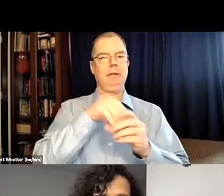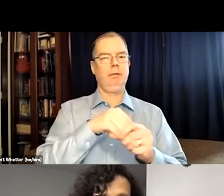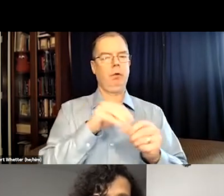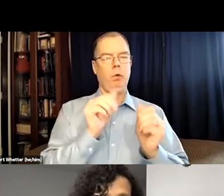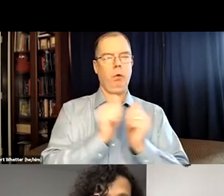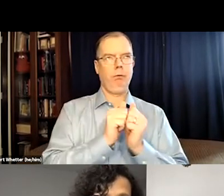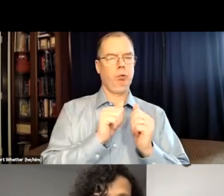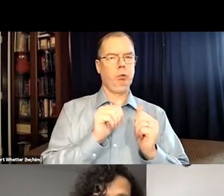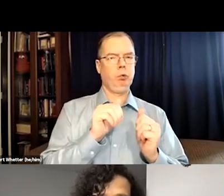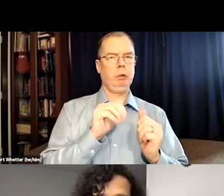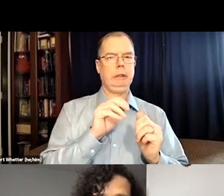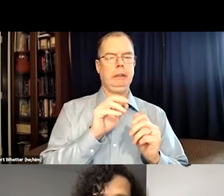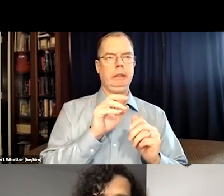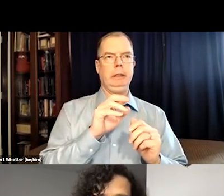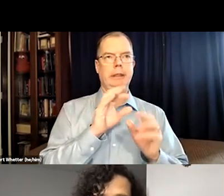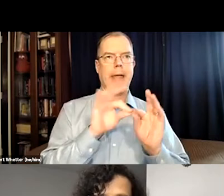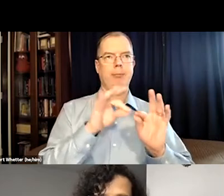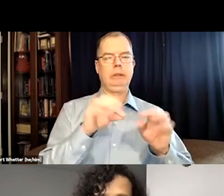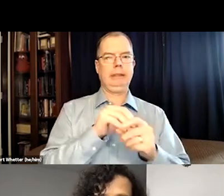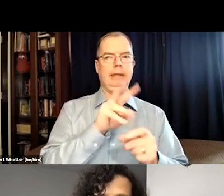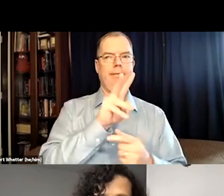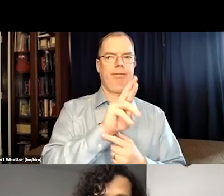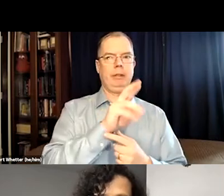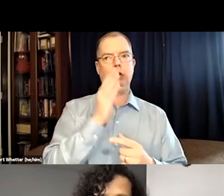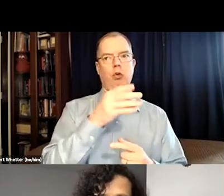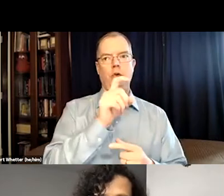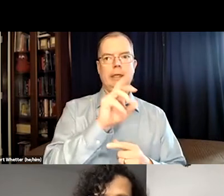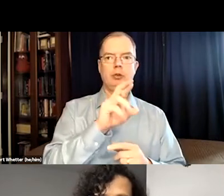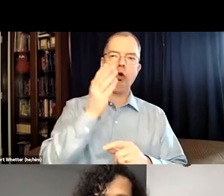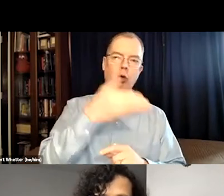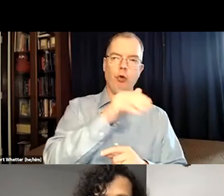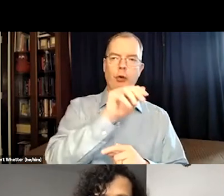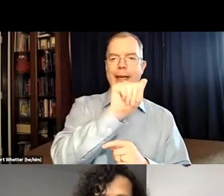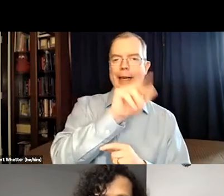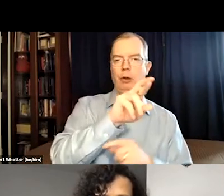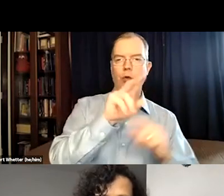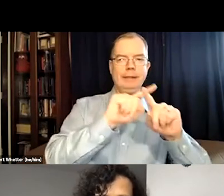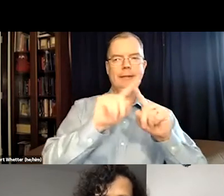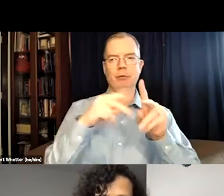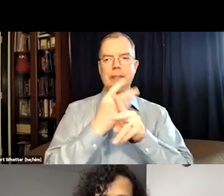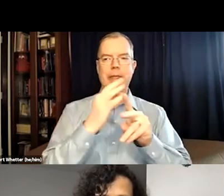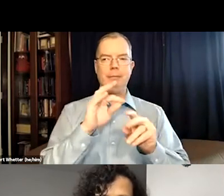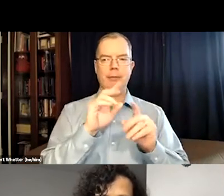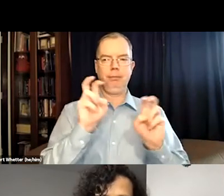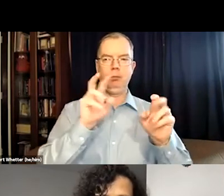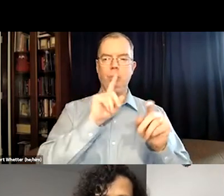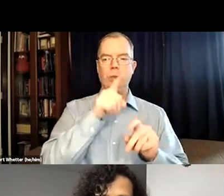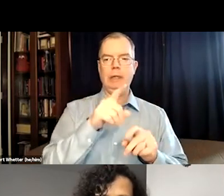I'm not sure if the FCC is involved with captioning regarding VR/XR/AR.